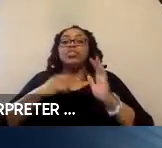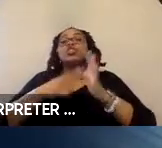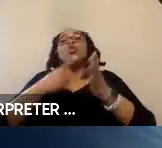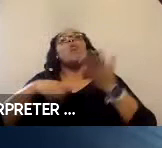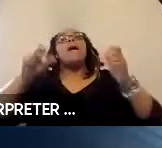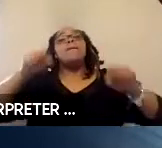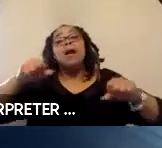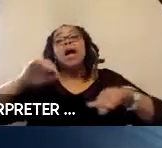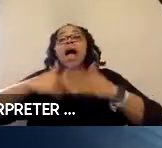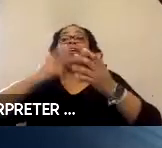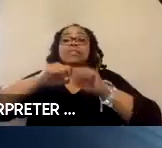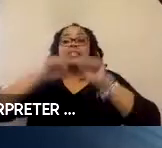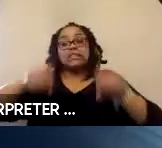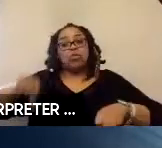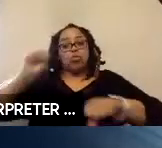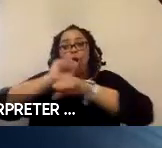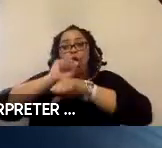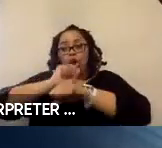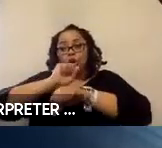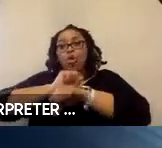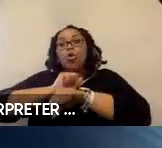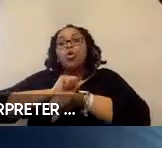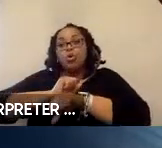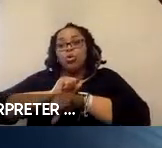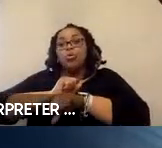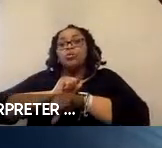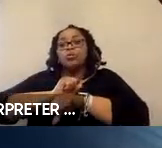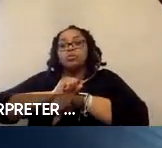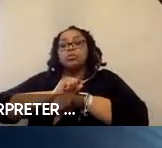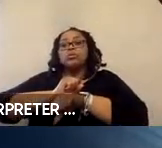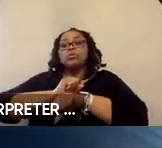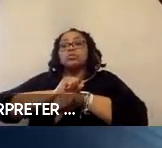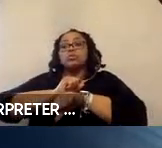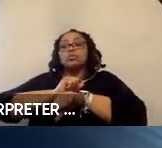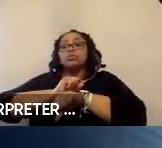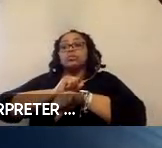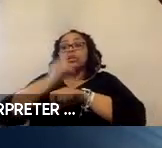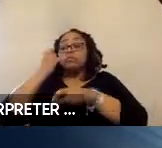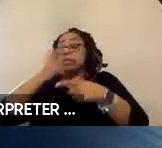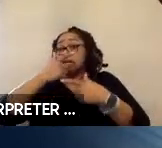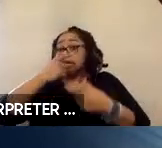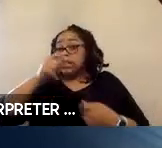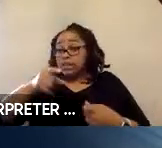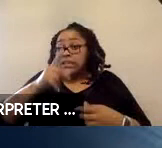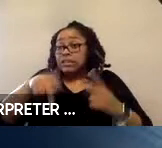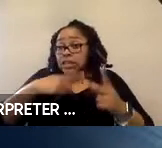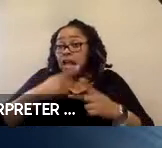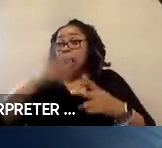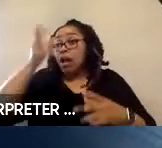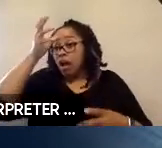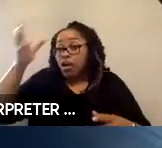the system work.” And then if there is interest in this type of concept, then we will definitely